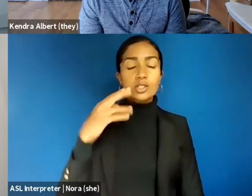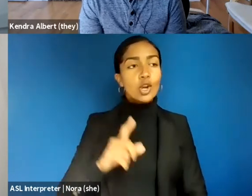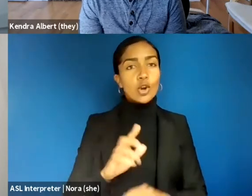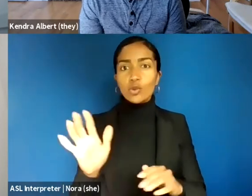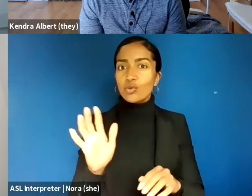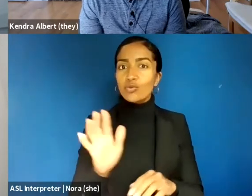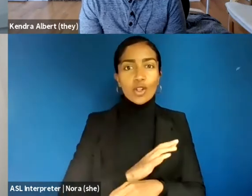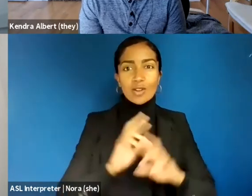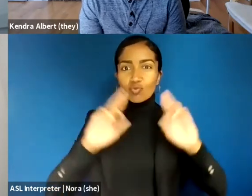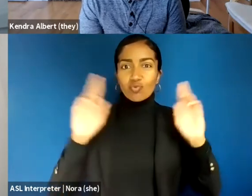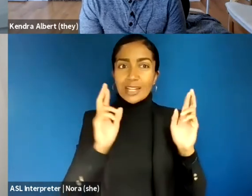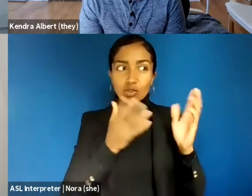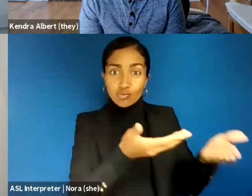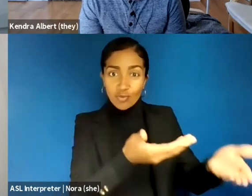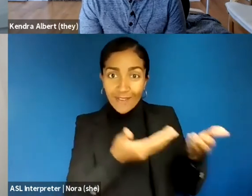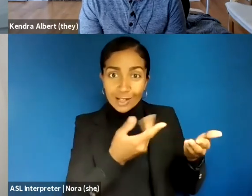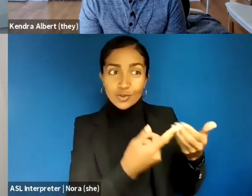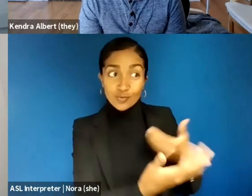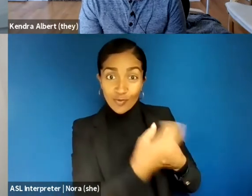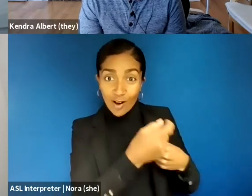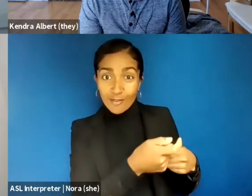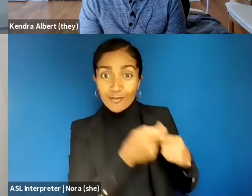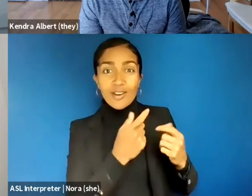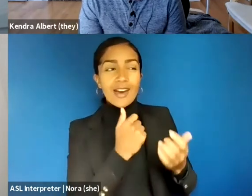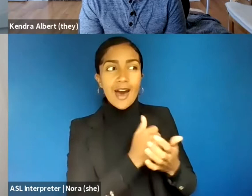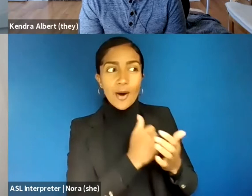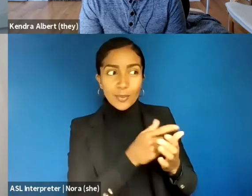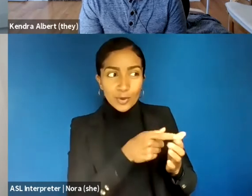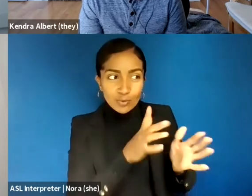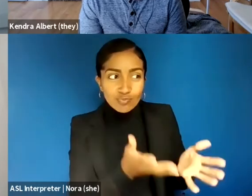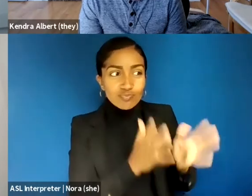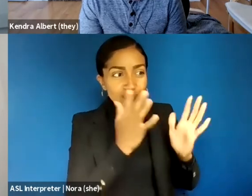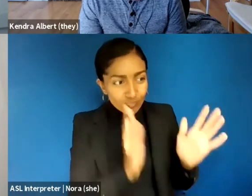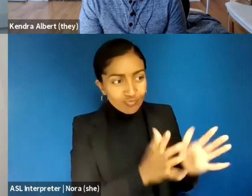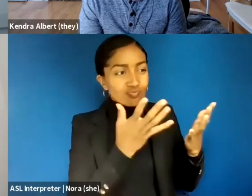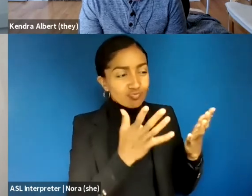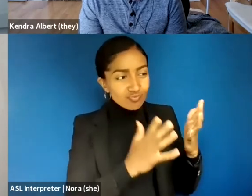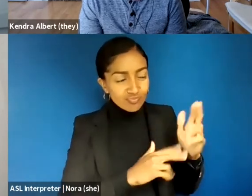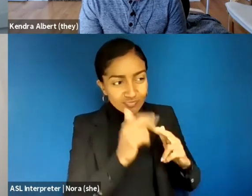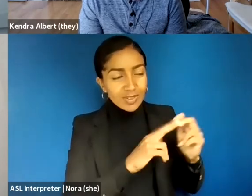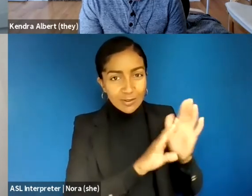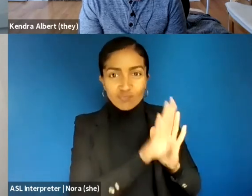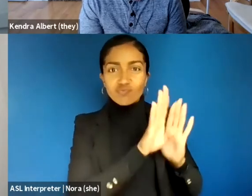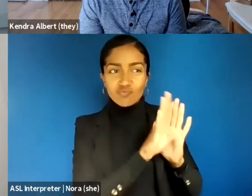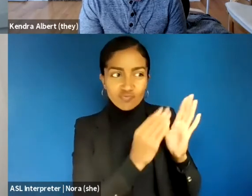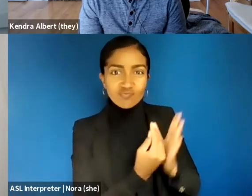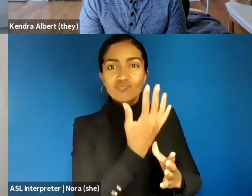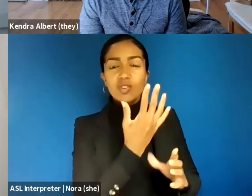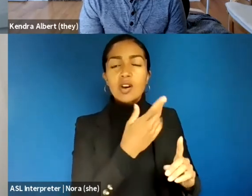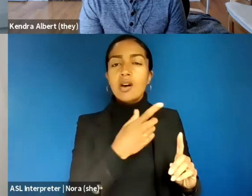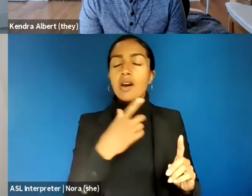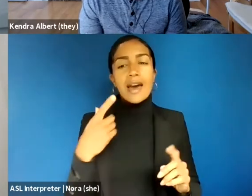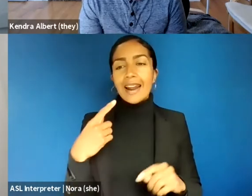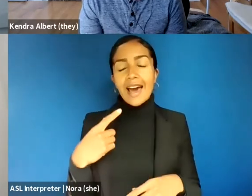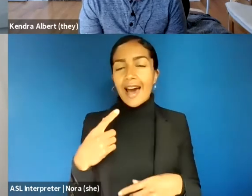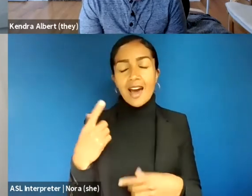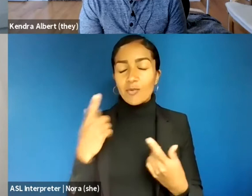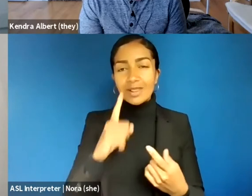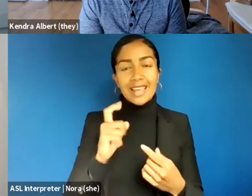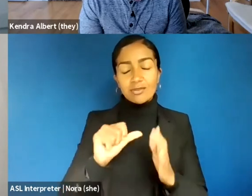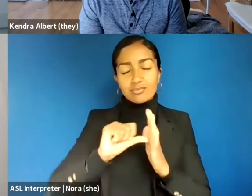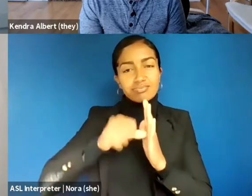And so I feel like it's just a good experience because they're fully prepared to take you on and grow your skills. Like they're so organized. And I just can't recommend clinics enough. So I think that's also, like in addition to IfRFA being just a good entry space into this field, you're also going to a clinic that is prepared for you as well because they know